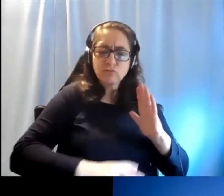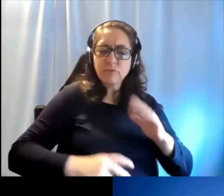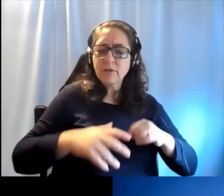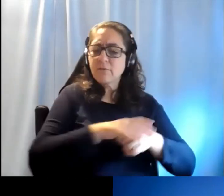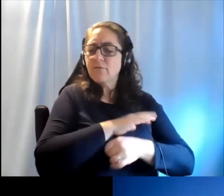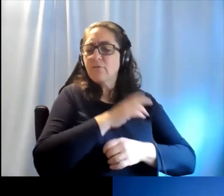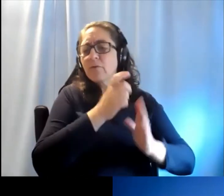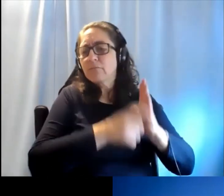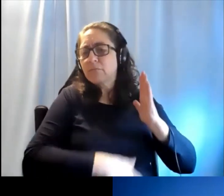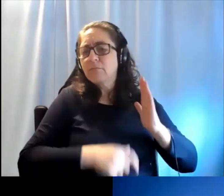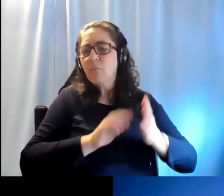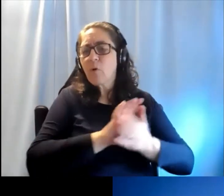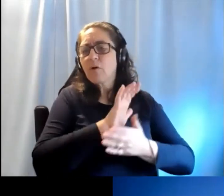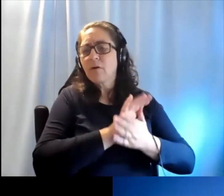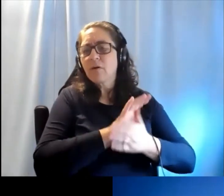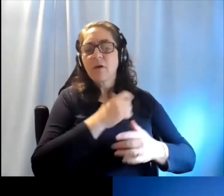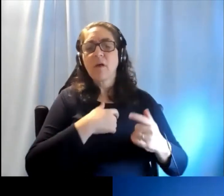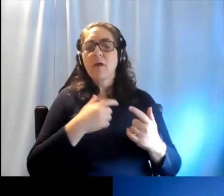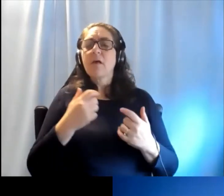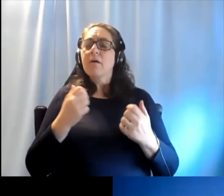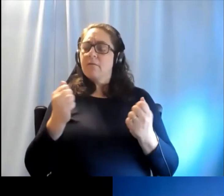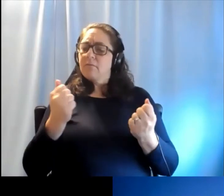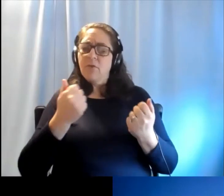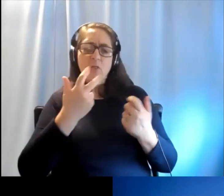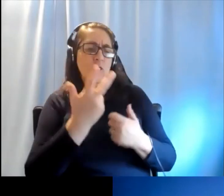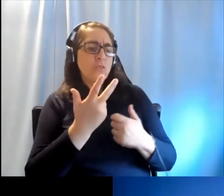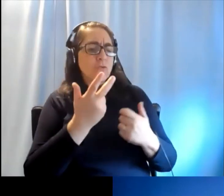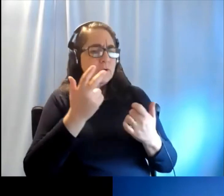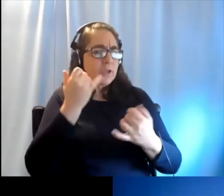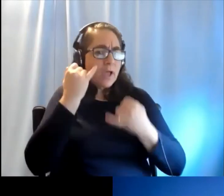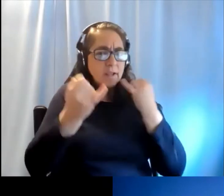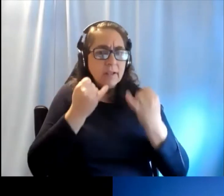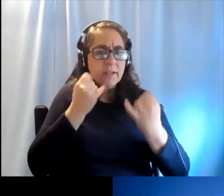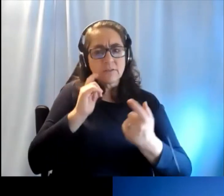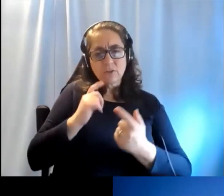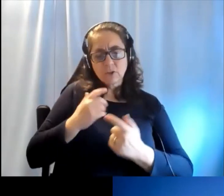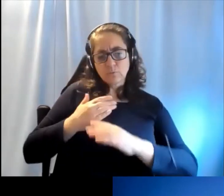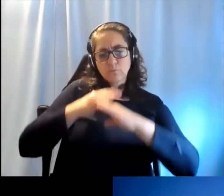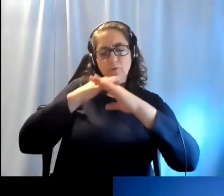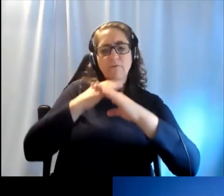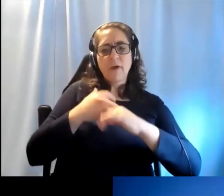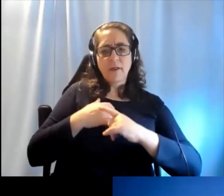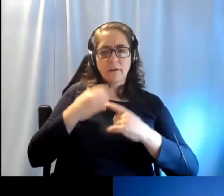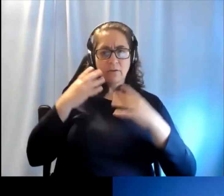or program, 3 tips in in prevention of hearing loss due to noise, what might there be?